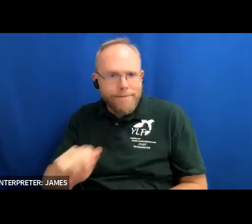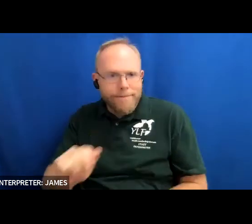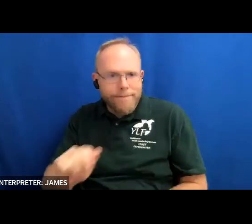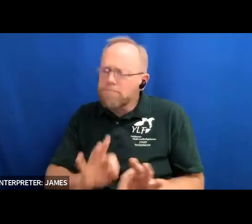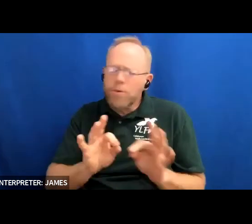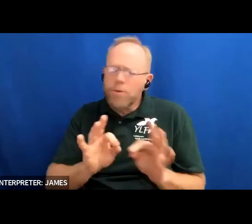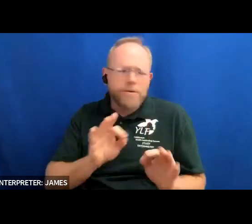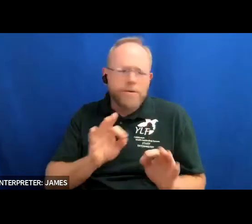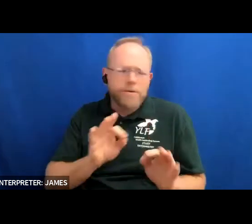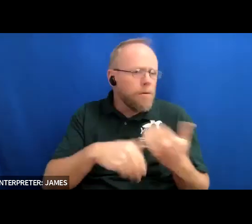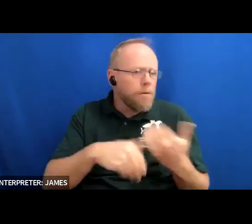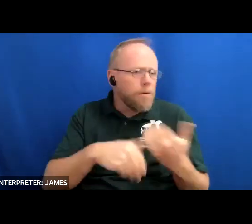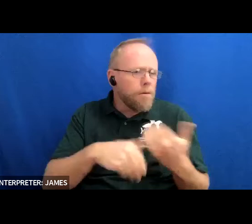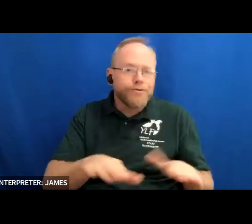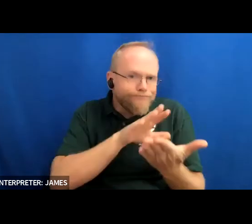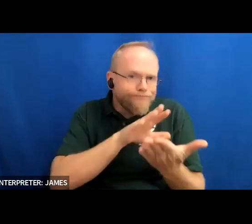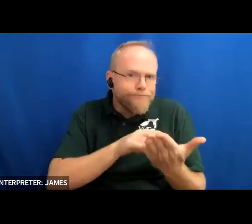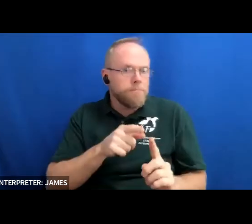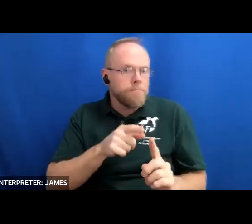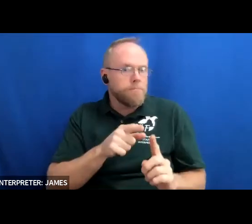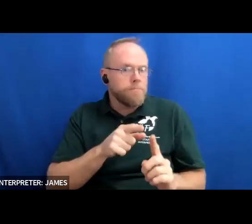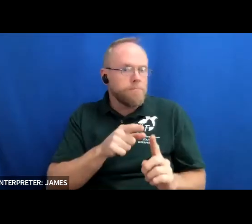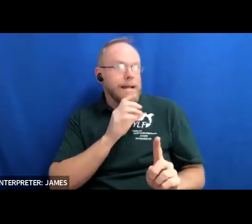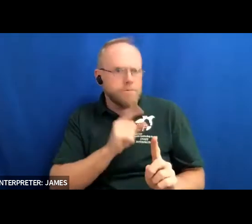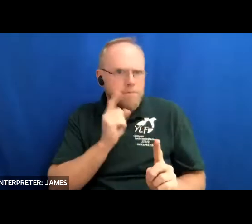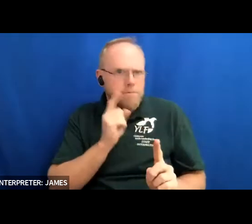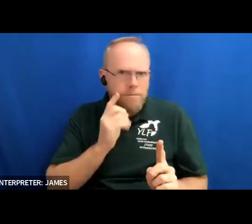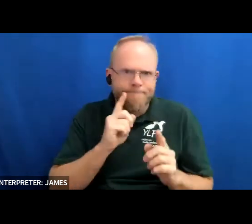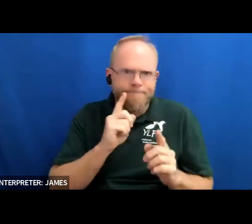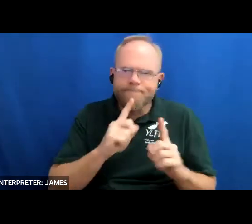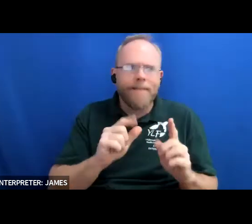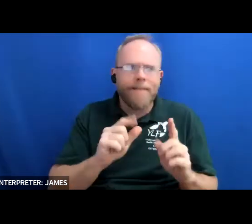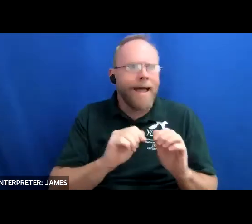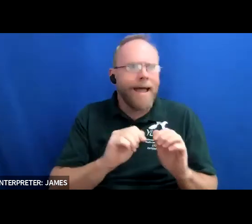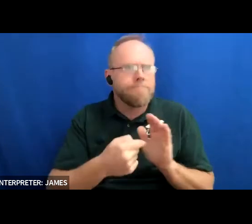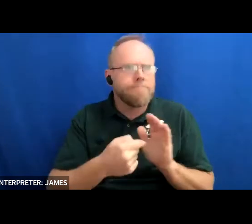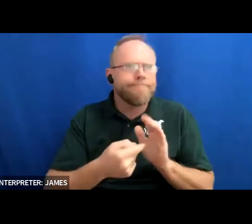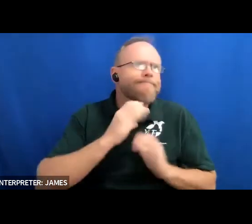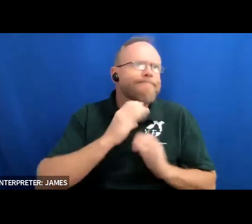how to effectively communicate and negotiate their interests desires needs and rights